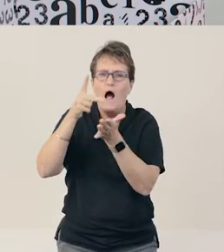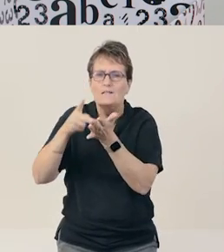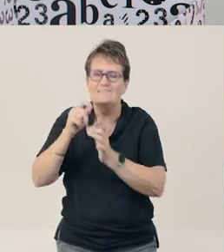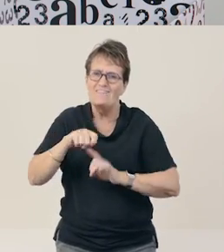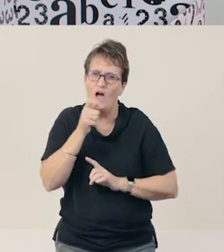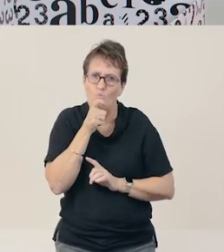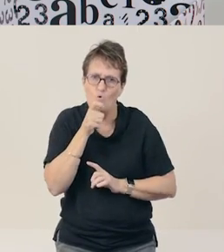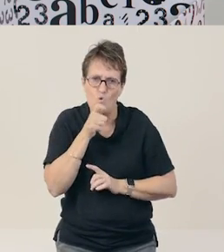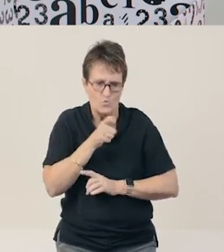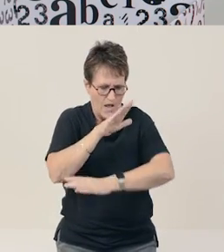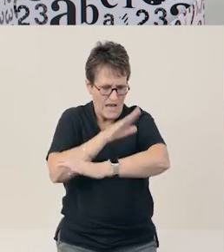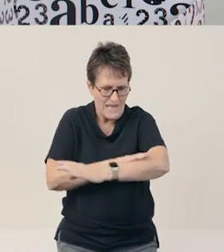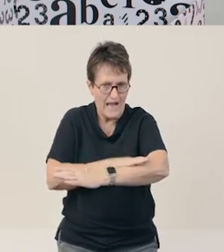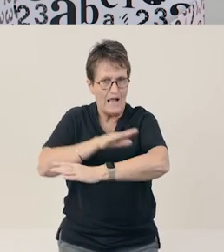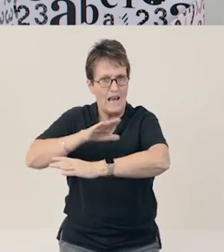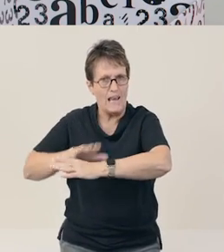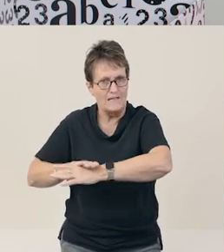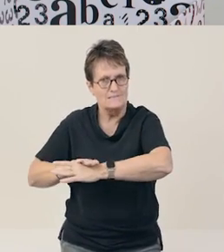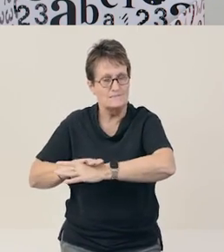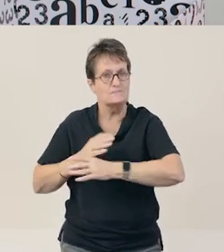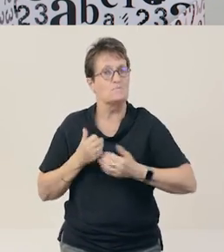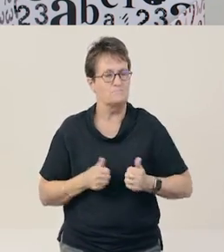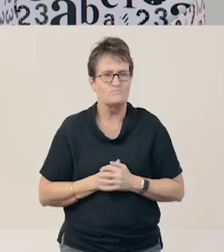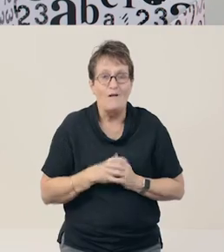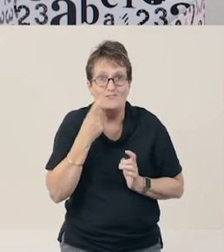Great work, Sarah. Could we try another word?